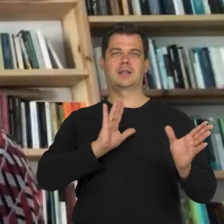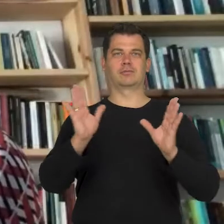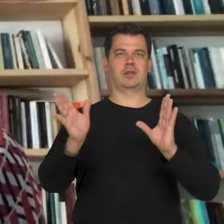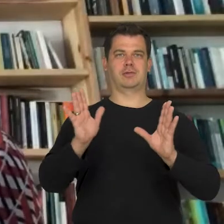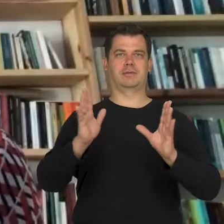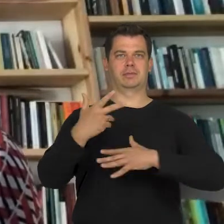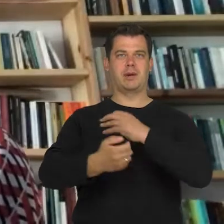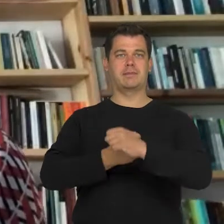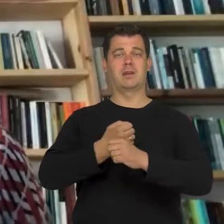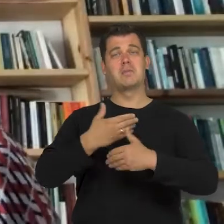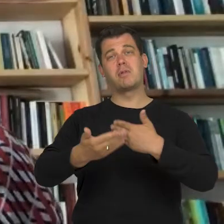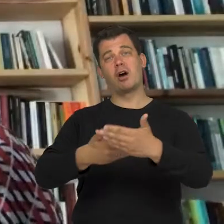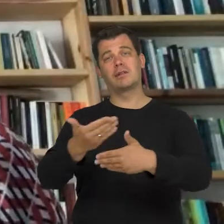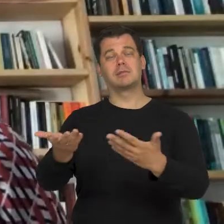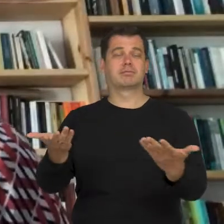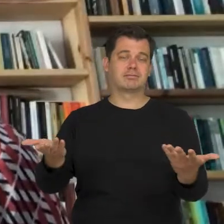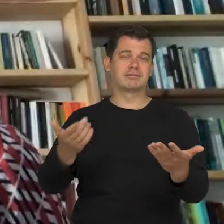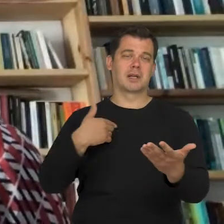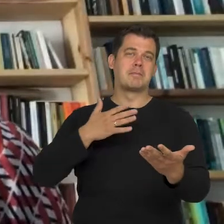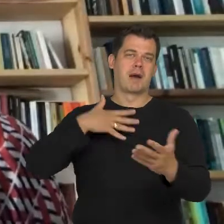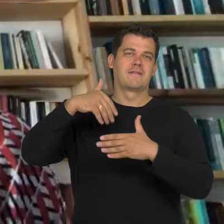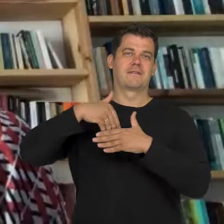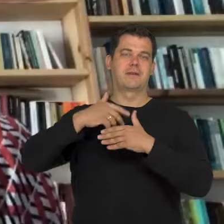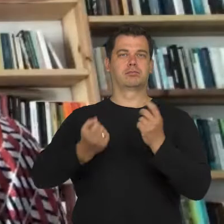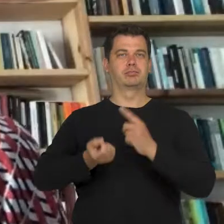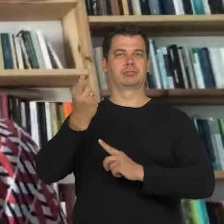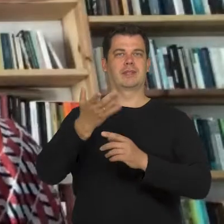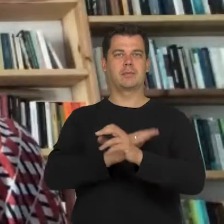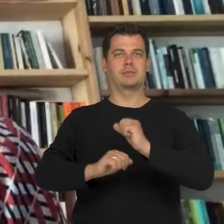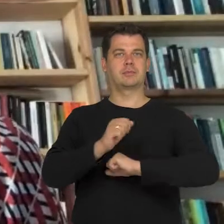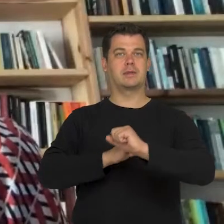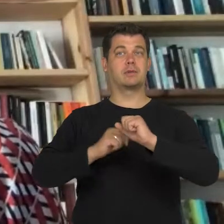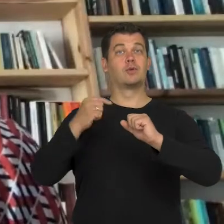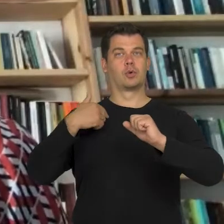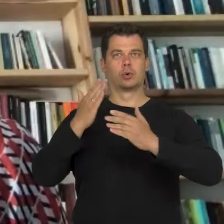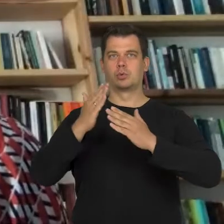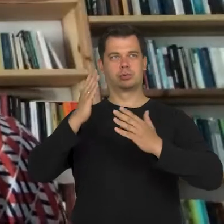and later they experience some form of disability. Then, disability becomes something natural